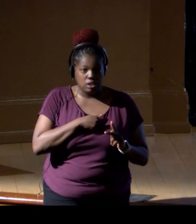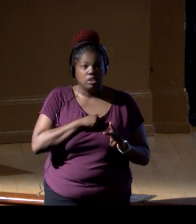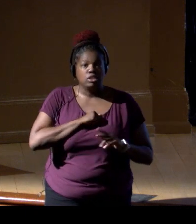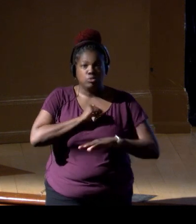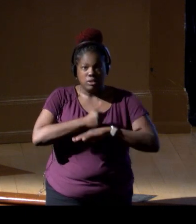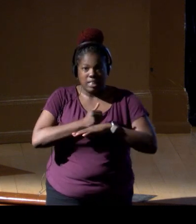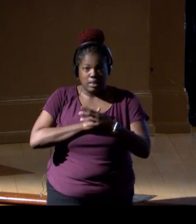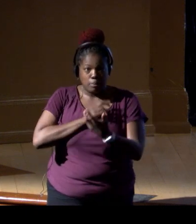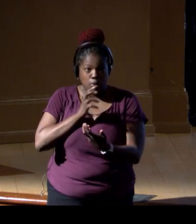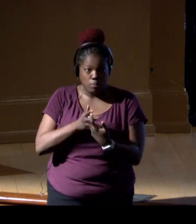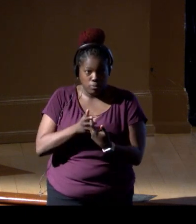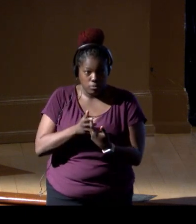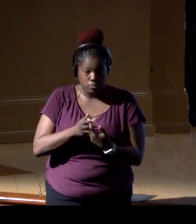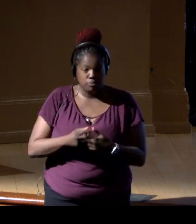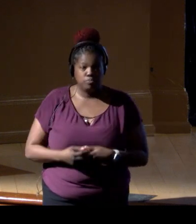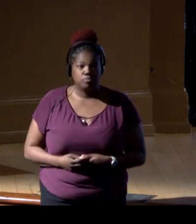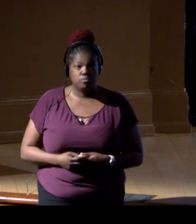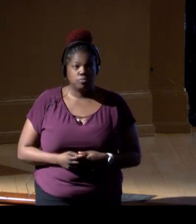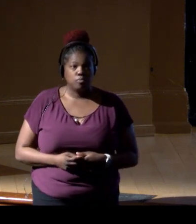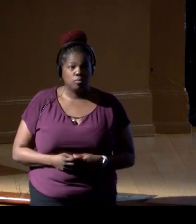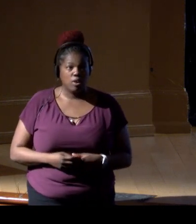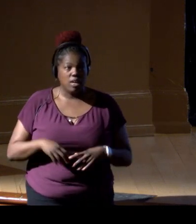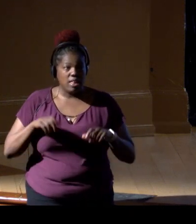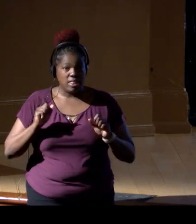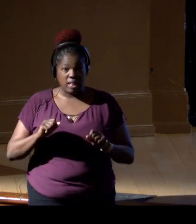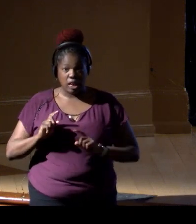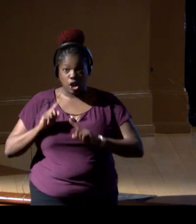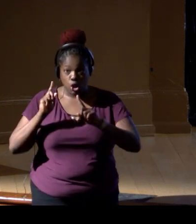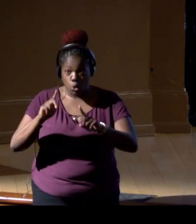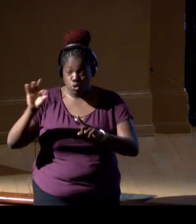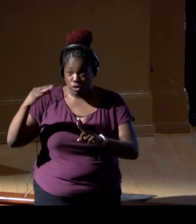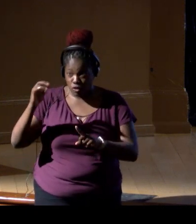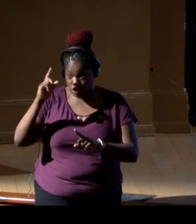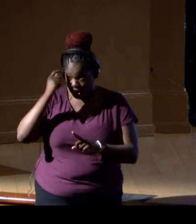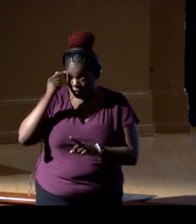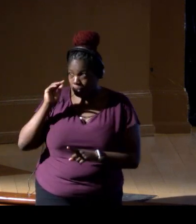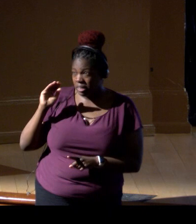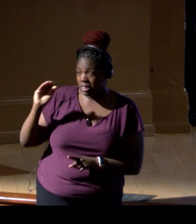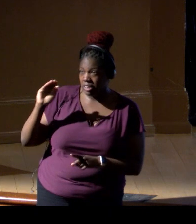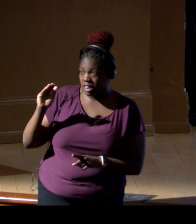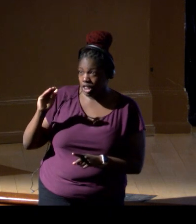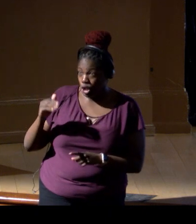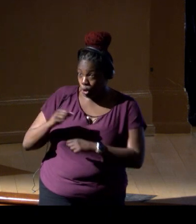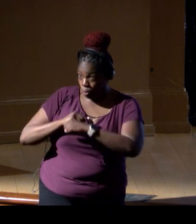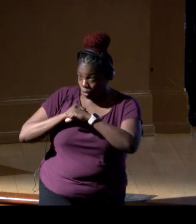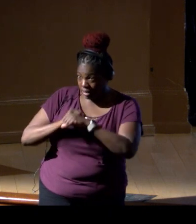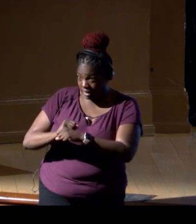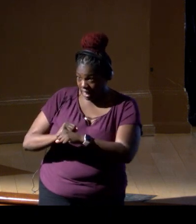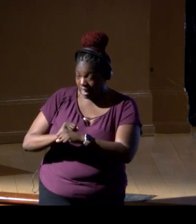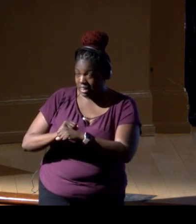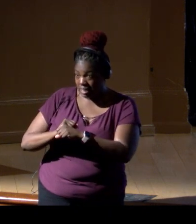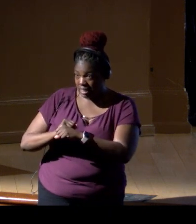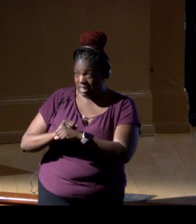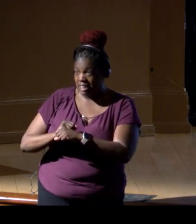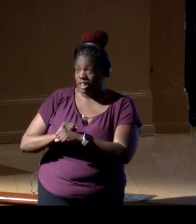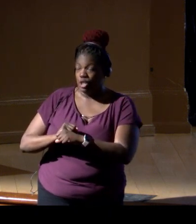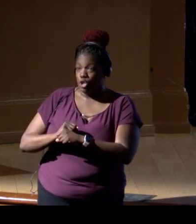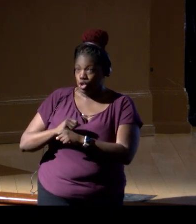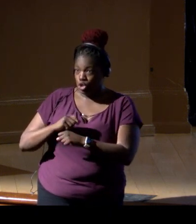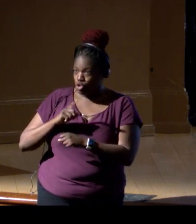So now, they can go to the French government, and say, "Okay, to protect, to maximize the protection